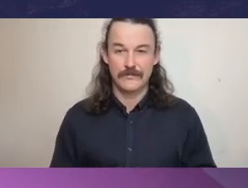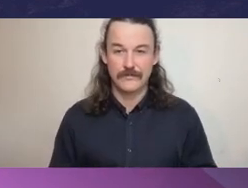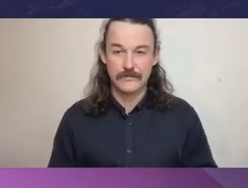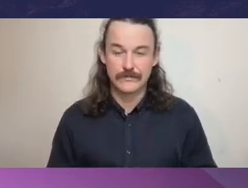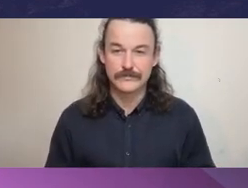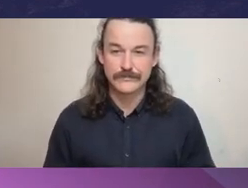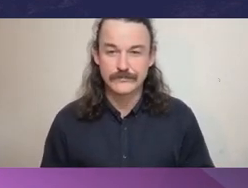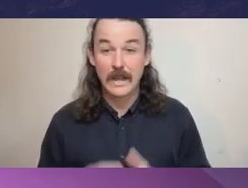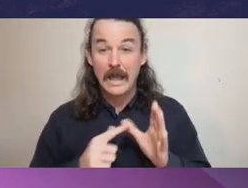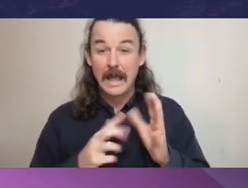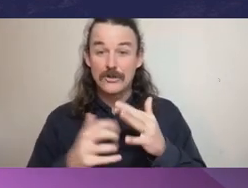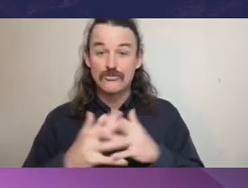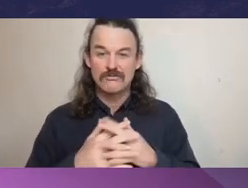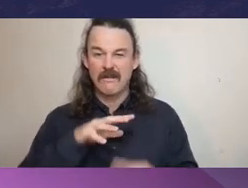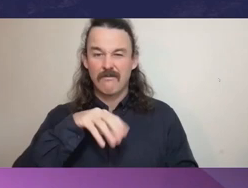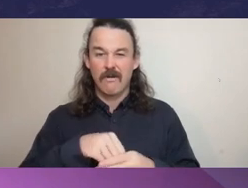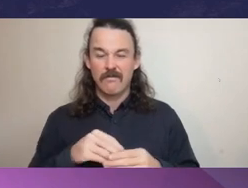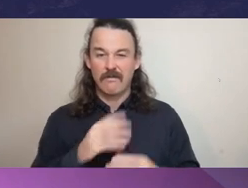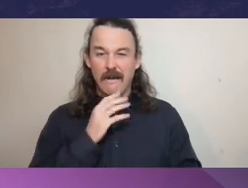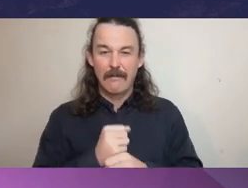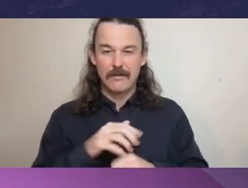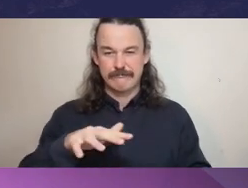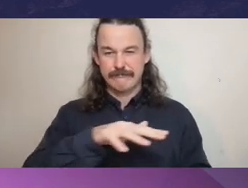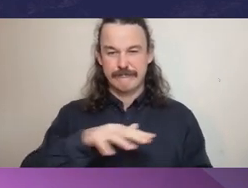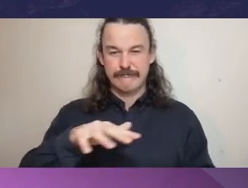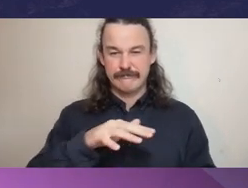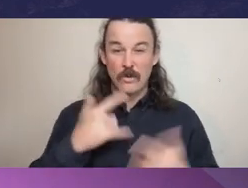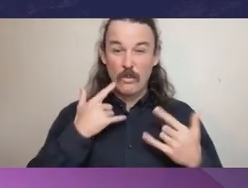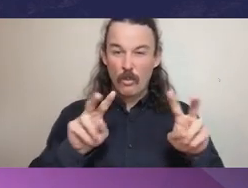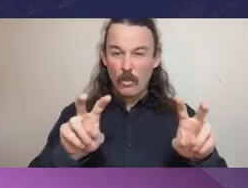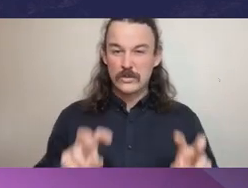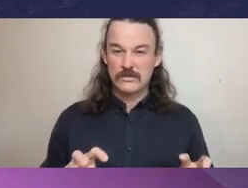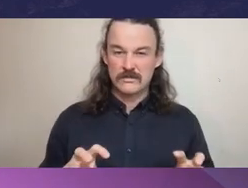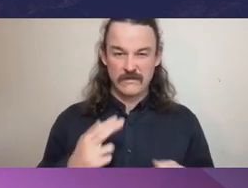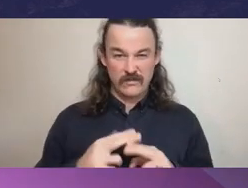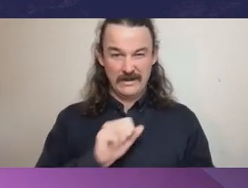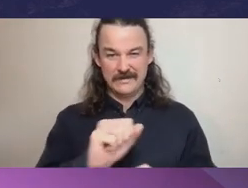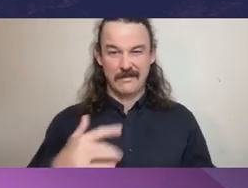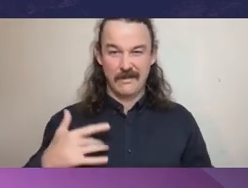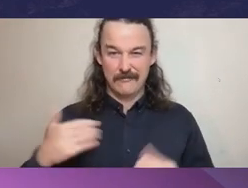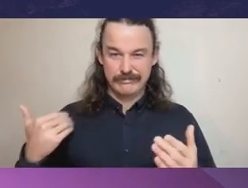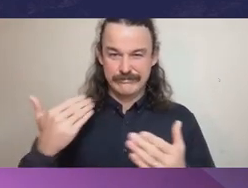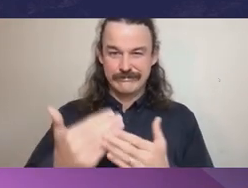has been involved in the public sector external auditing for most of his career, starting in Canberra with the Australian National Audit